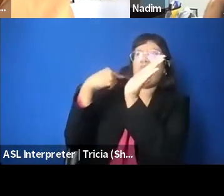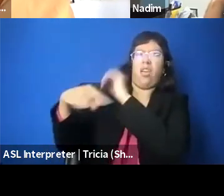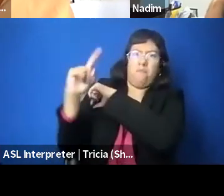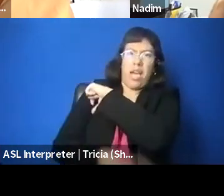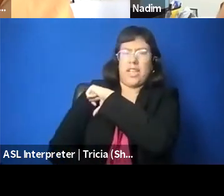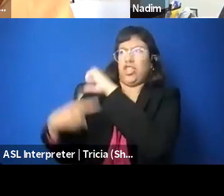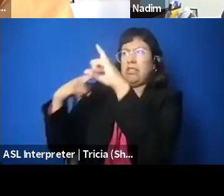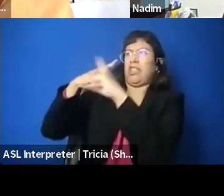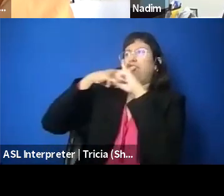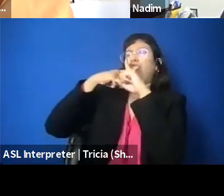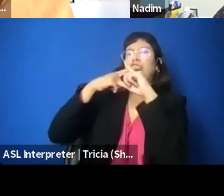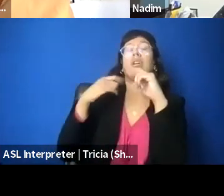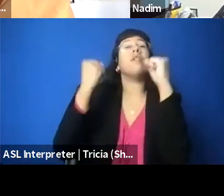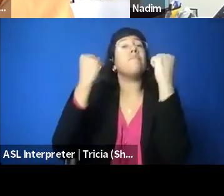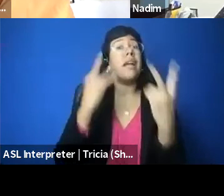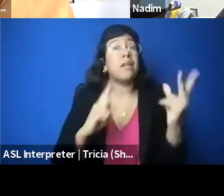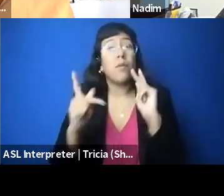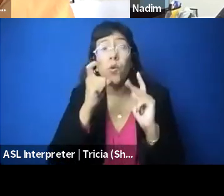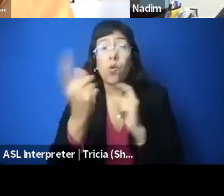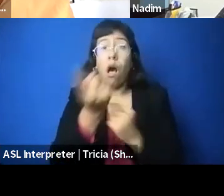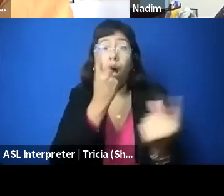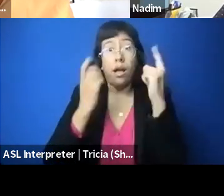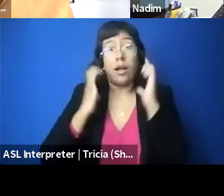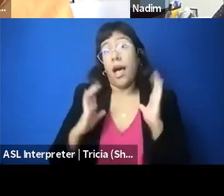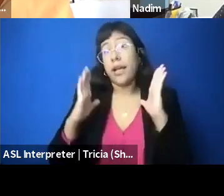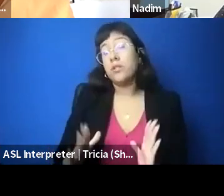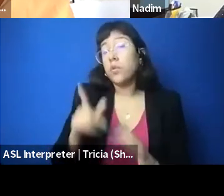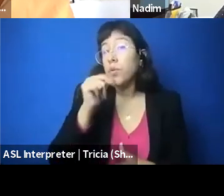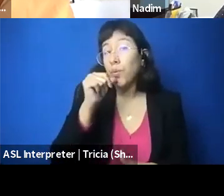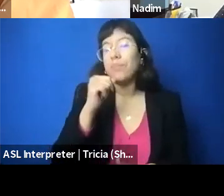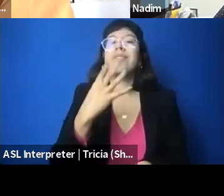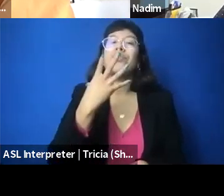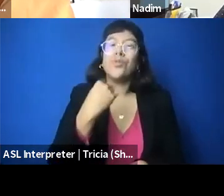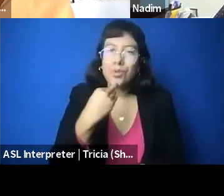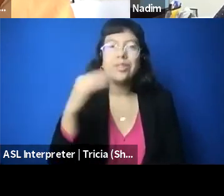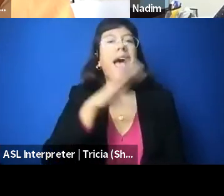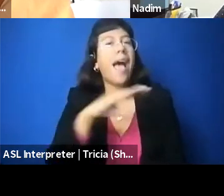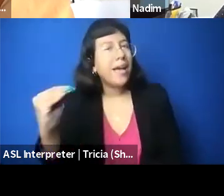are also actually Jewish and often Jewish Israelis, but I think what we're really seeing recently